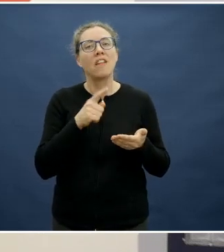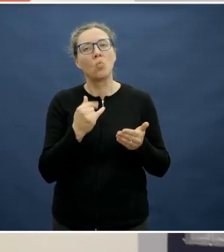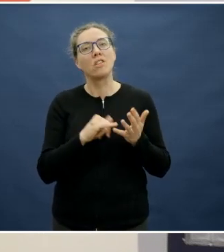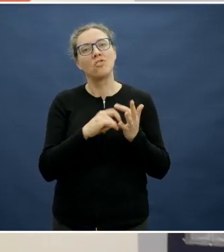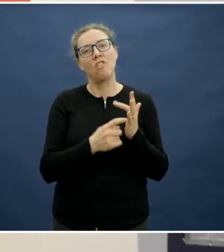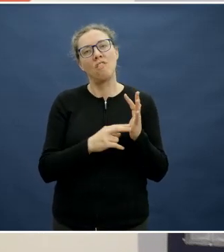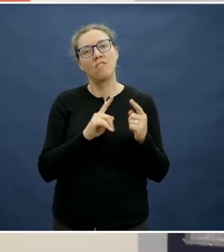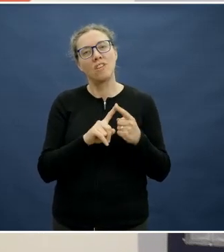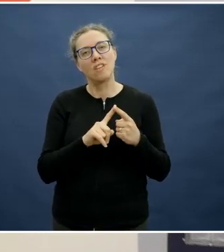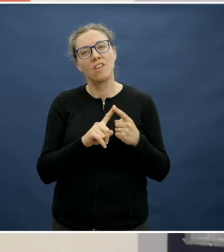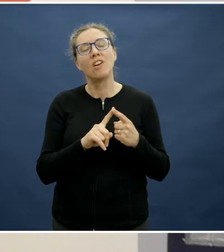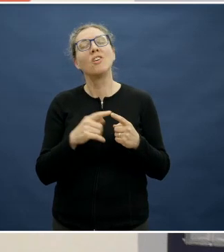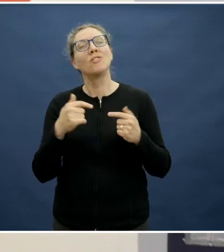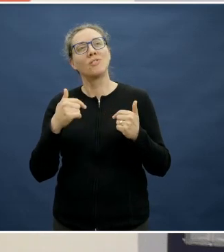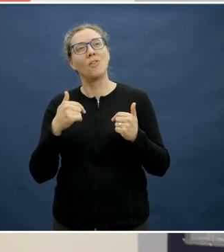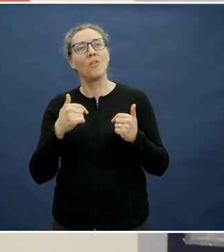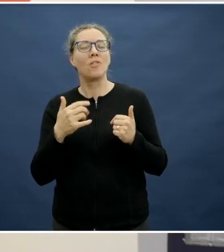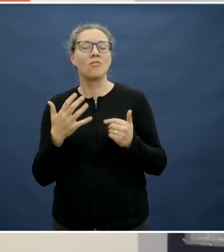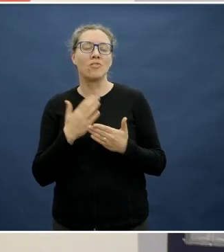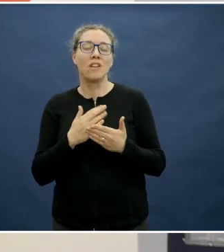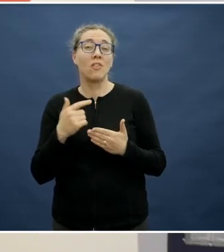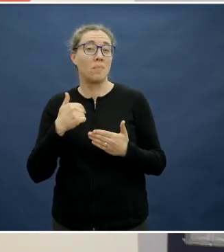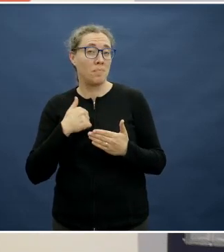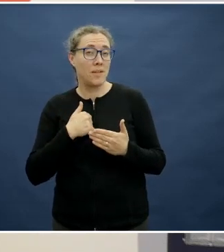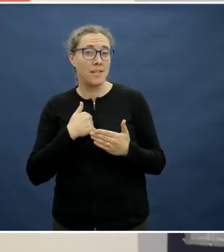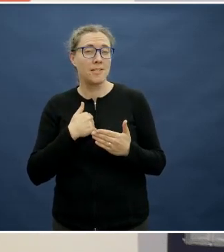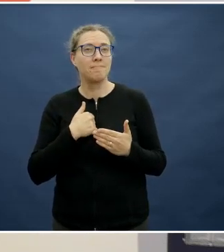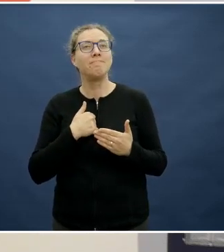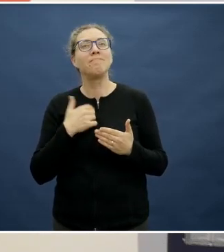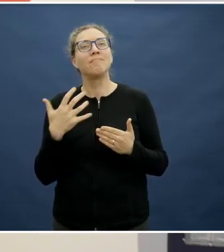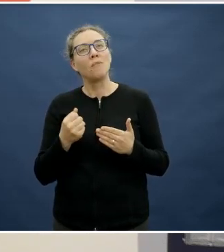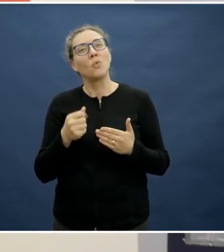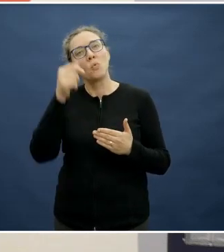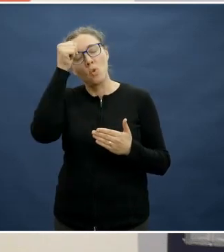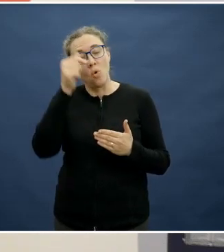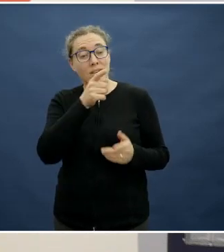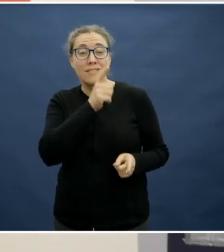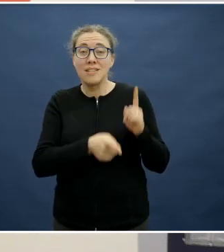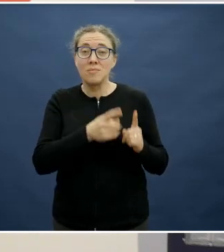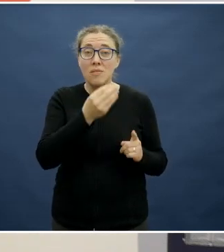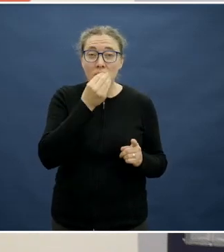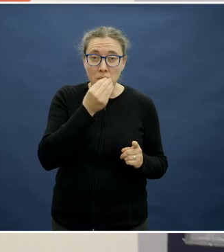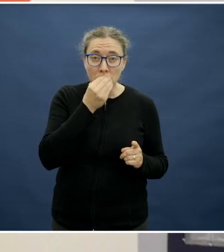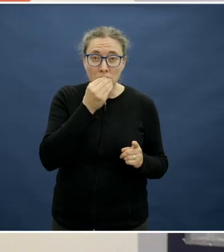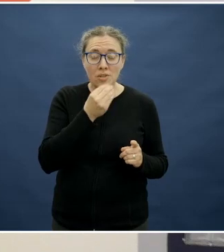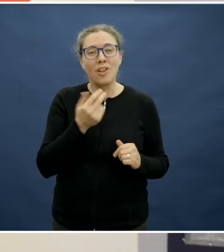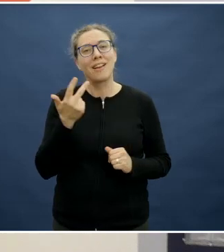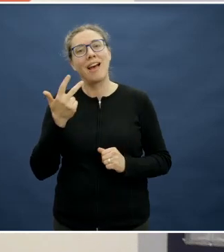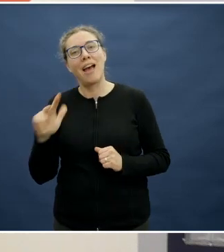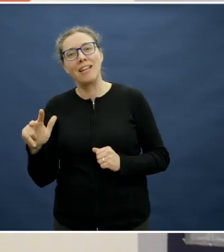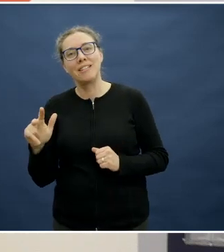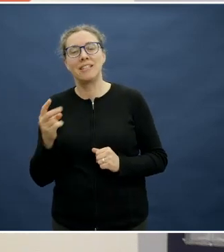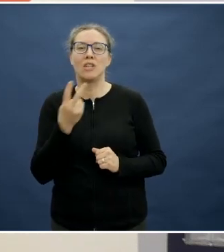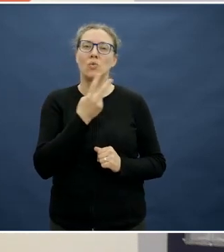But I think it's about also moderation and the 80/20 rule and really choosing I think